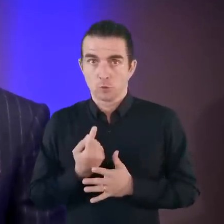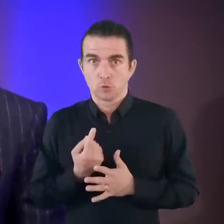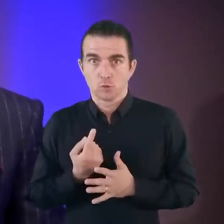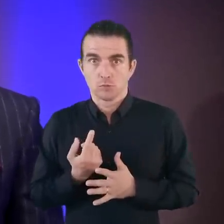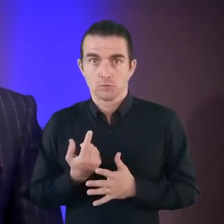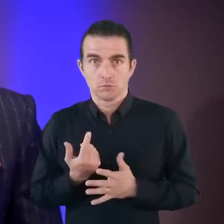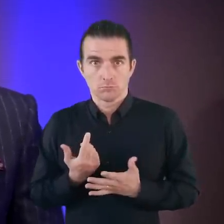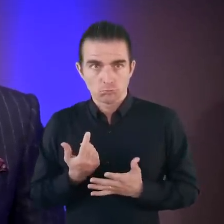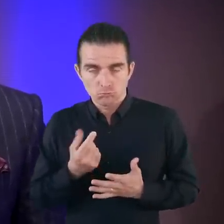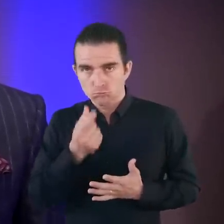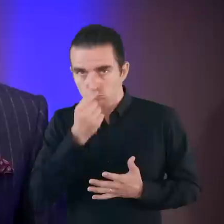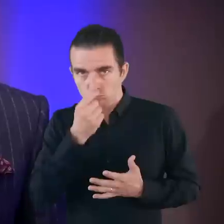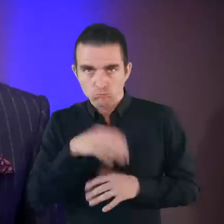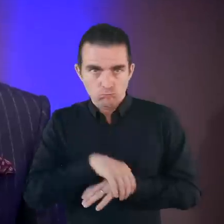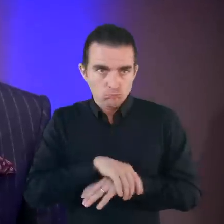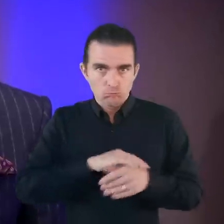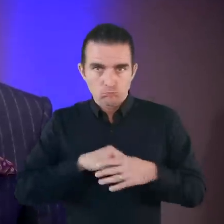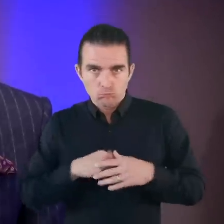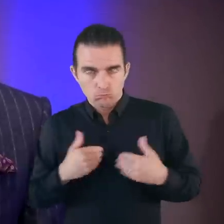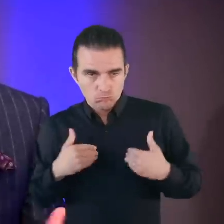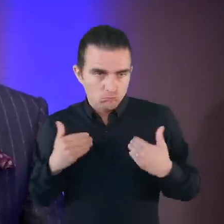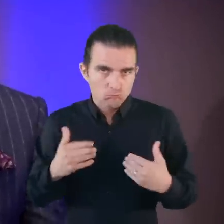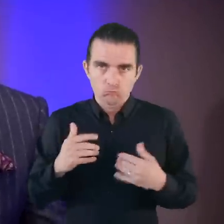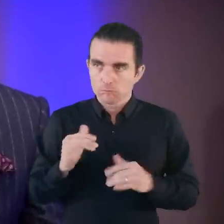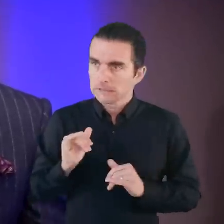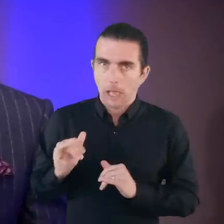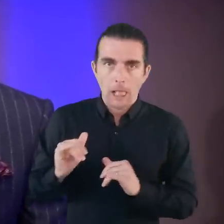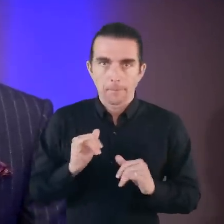the opportunity to even have pressure in the same room.